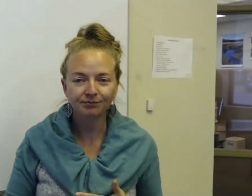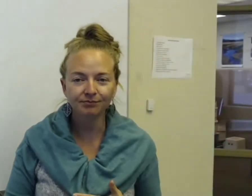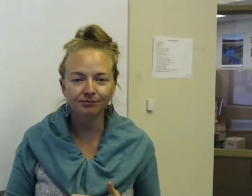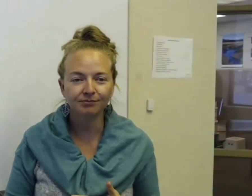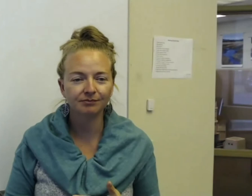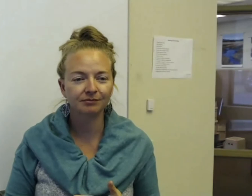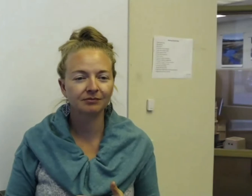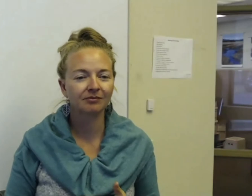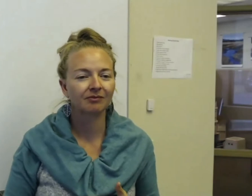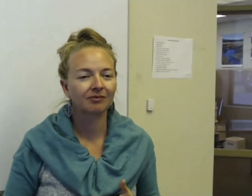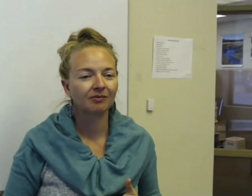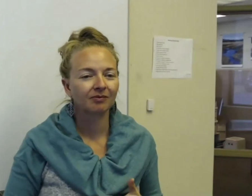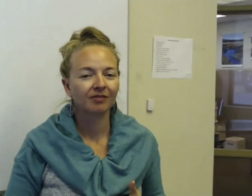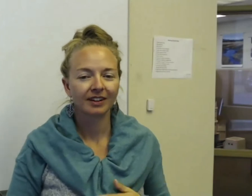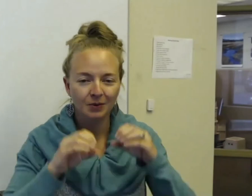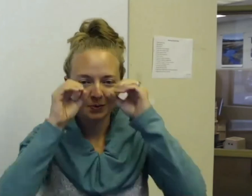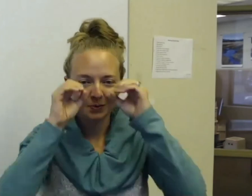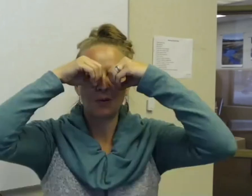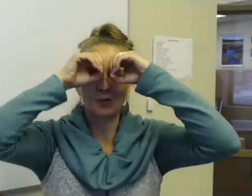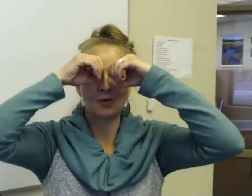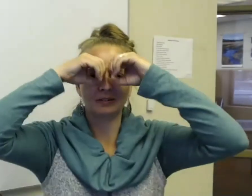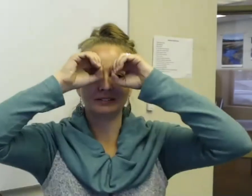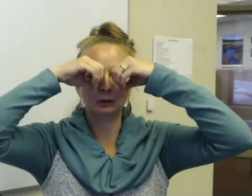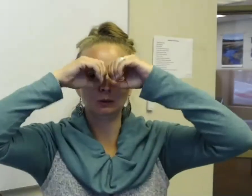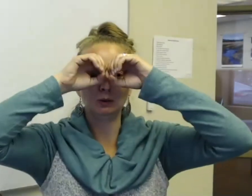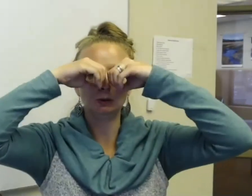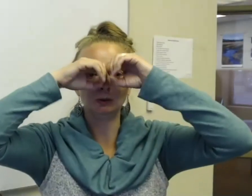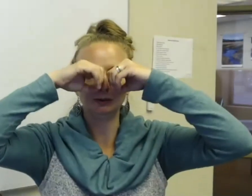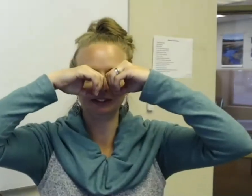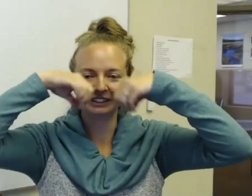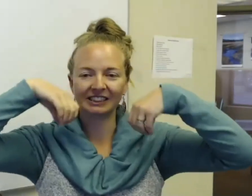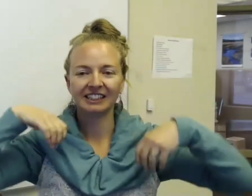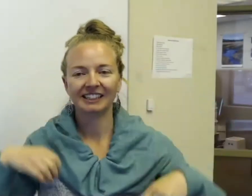Owl. [who, who, who]